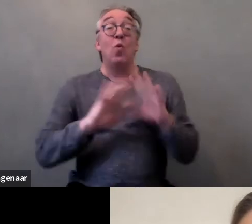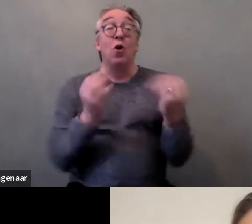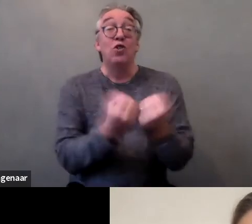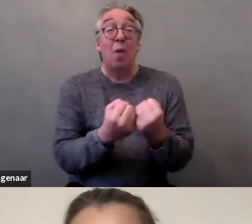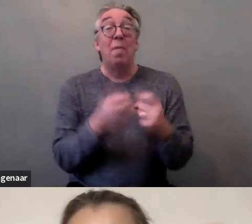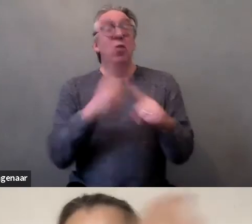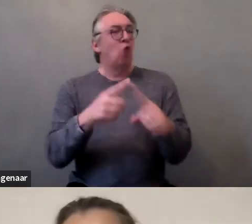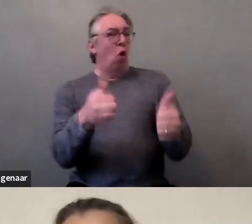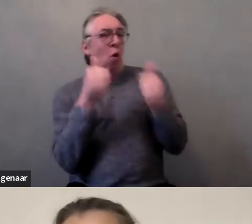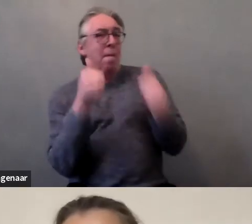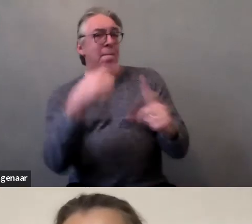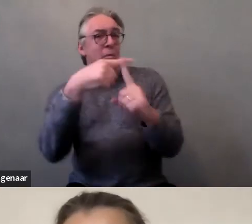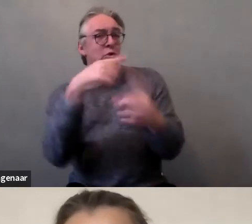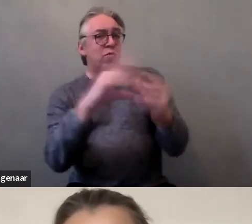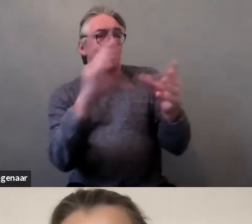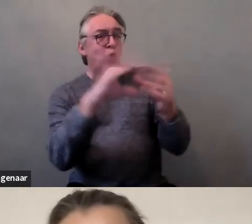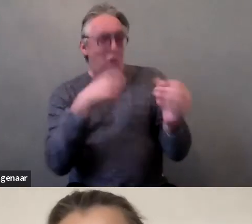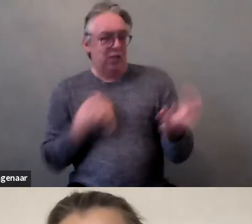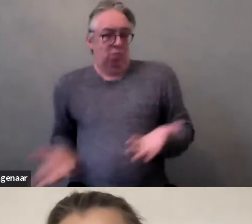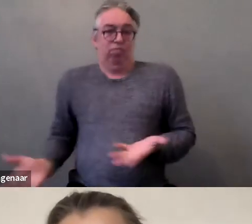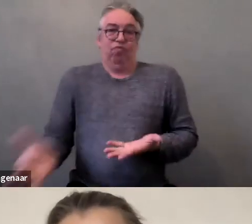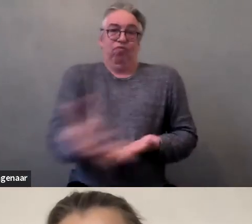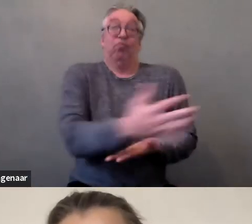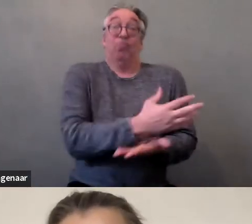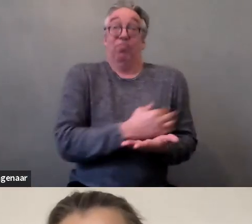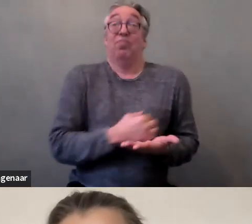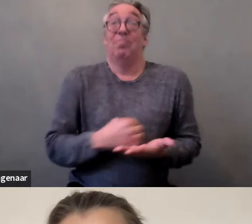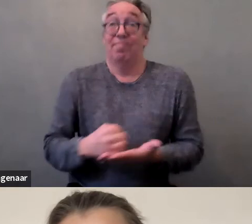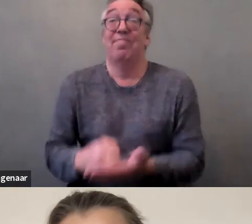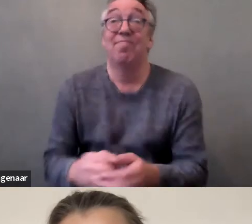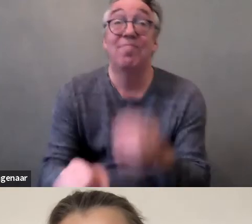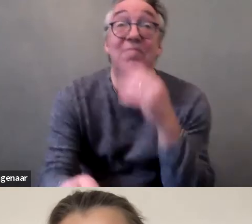They tell us how they react to violence.